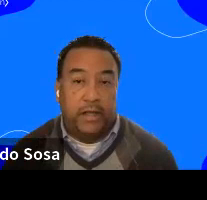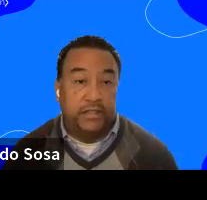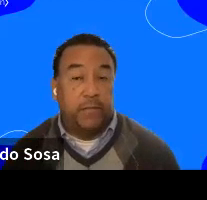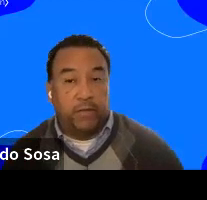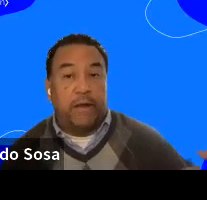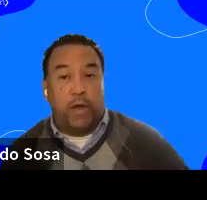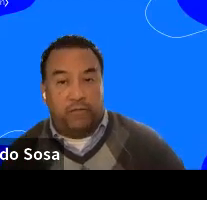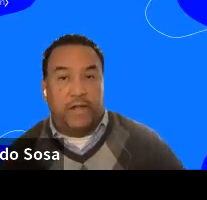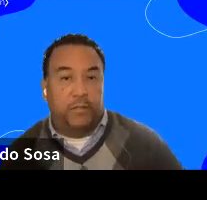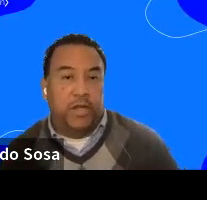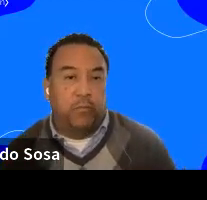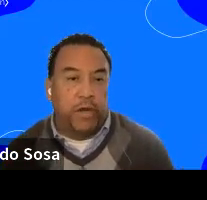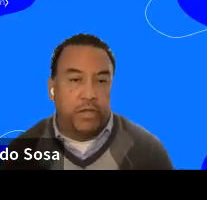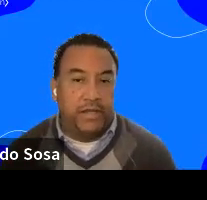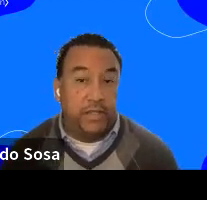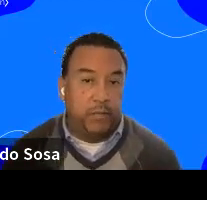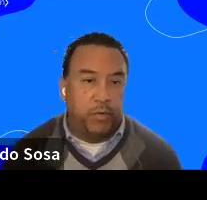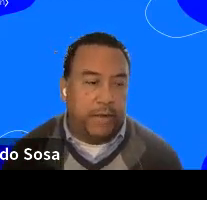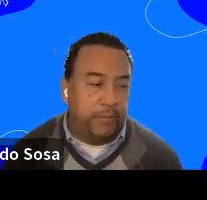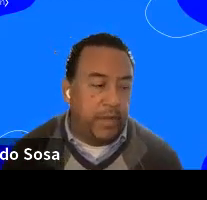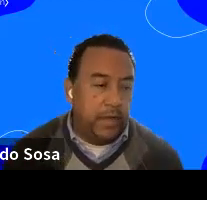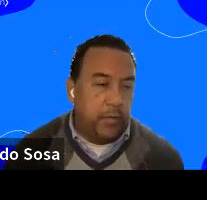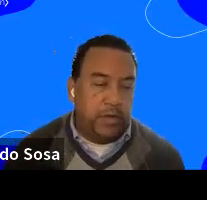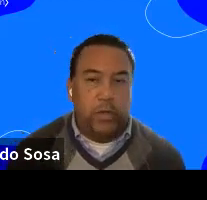Some of them have qualified to become part of a secret program.